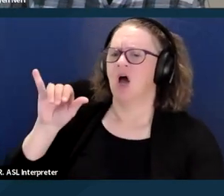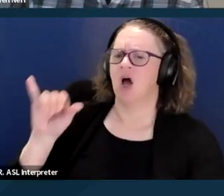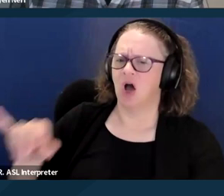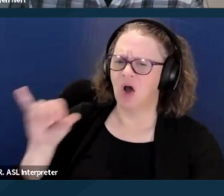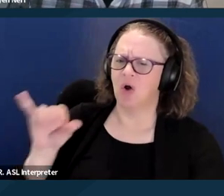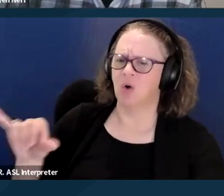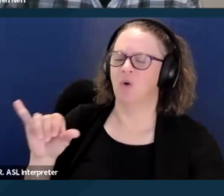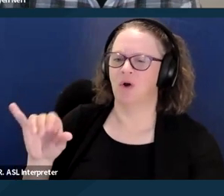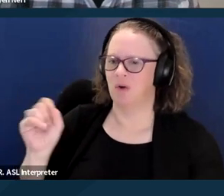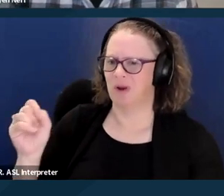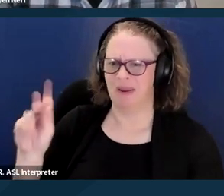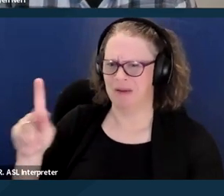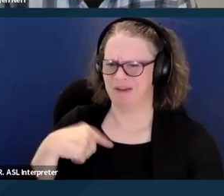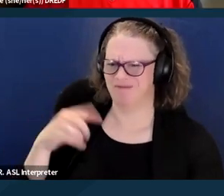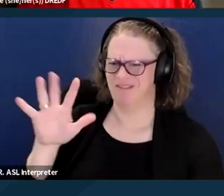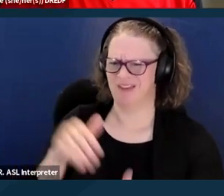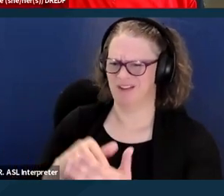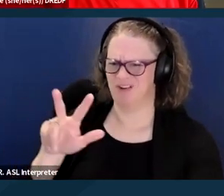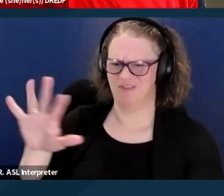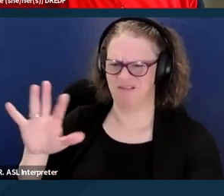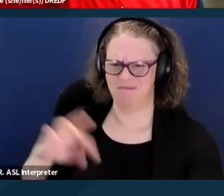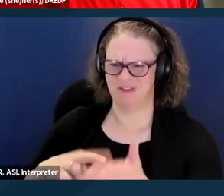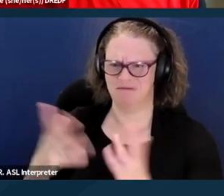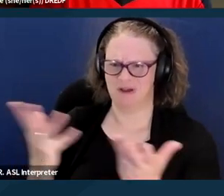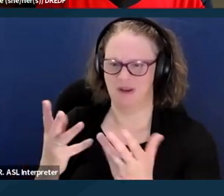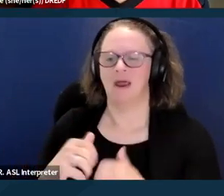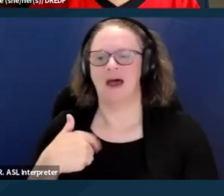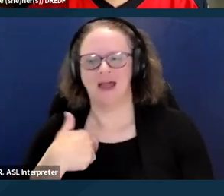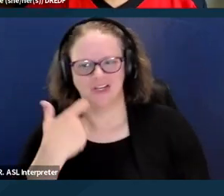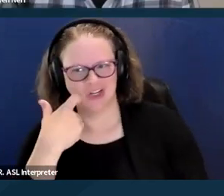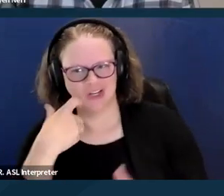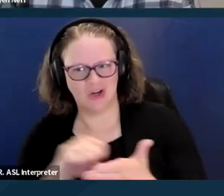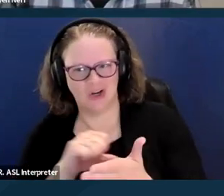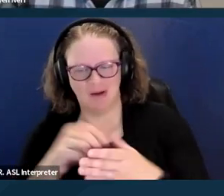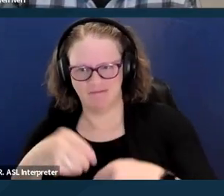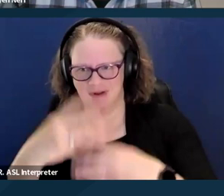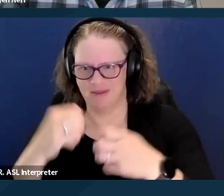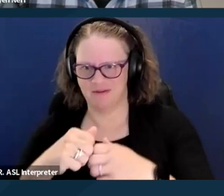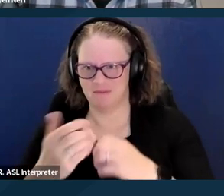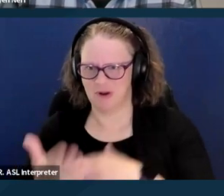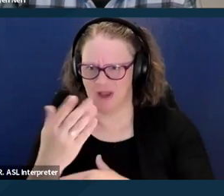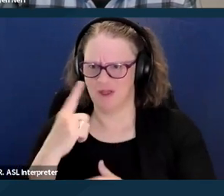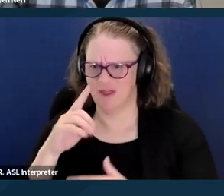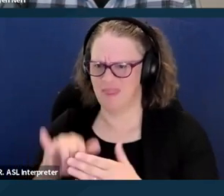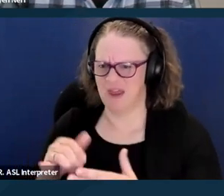Sorry, I didn't know what that number was. Yeah, yeah, I just looked it up this morning, just to be clear. ERIN: I thought that was meant to be a date, and I was like, "Oh, it's an odd date."